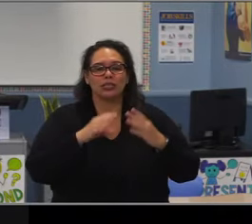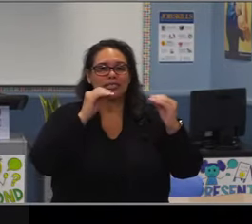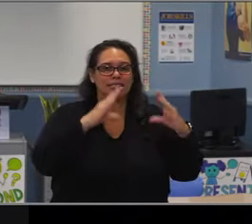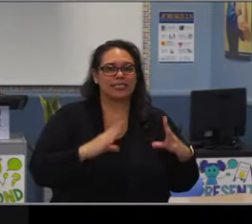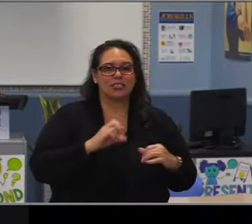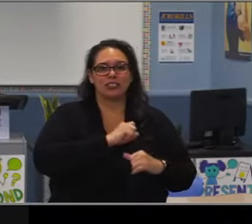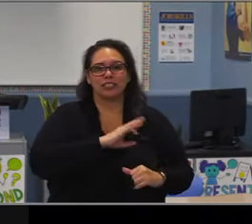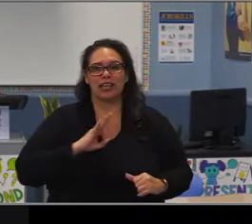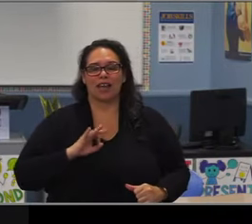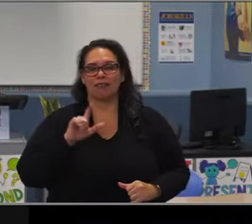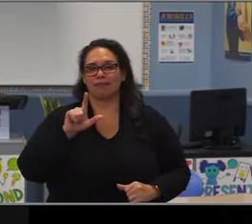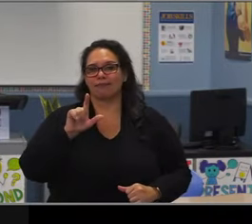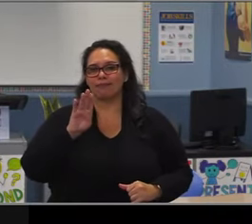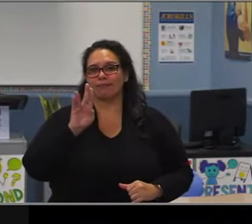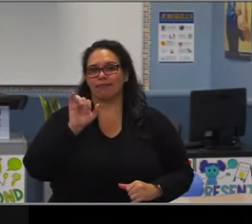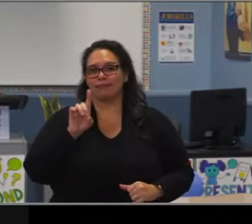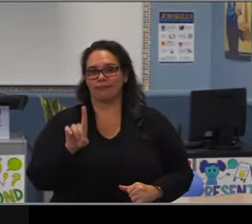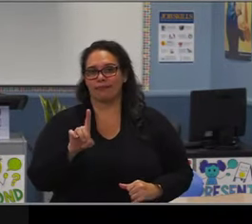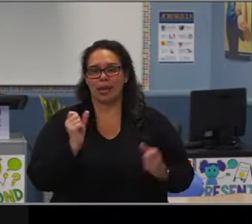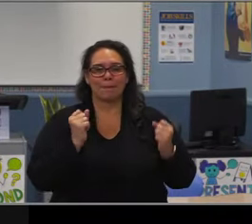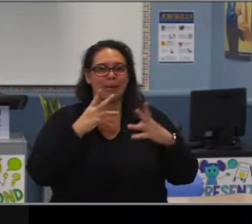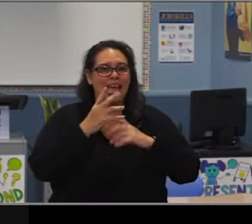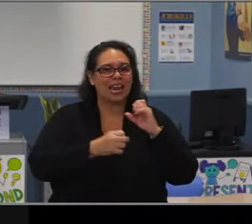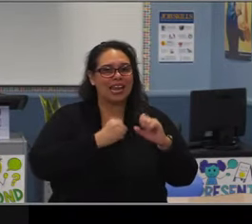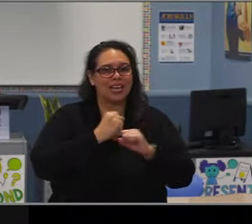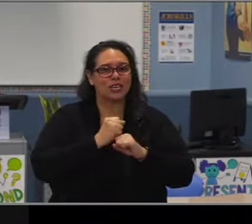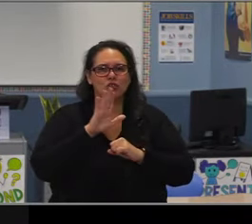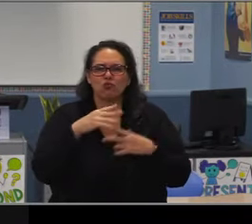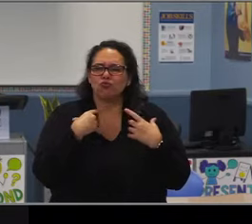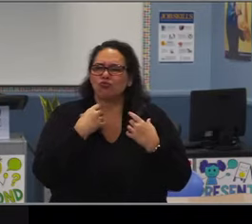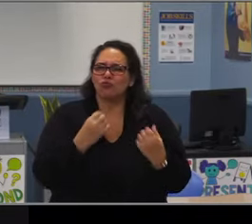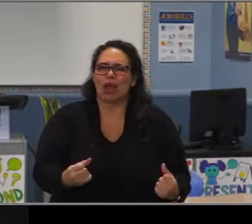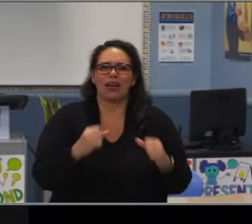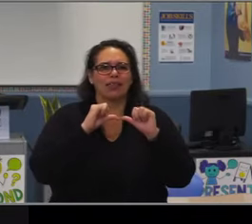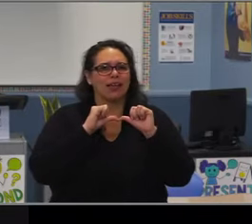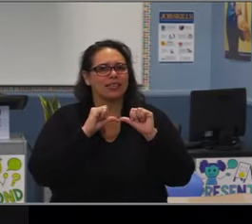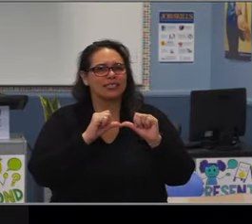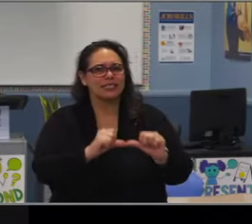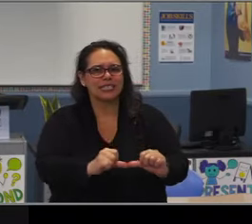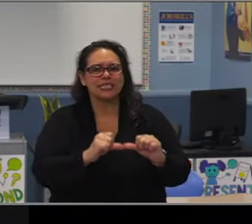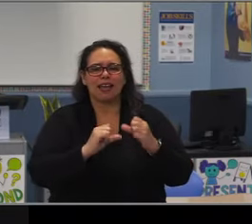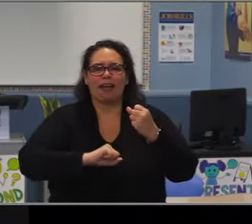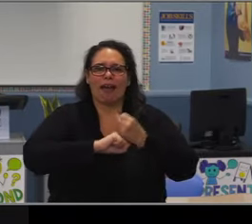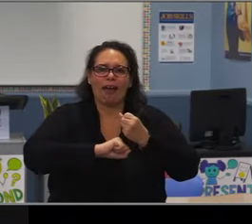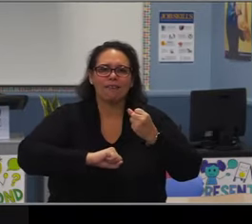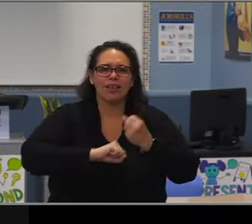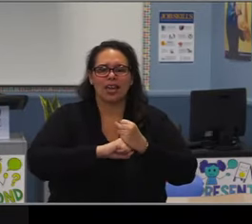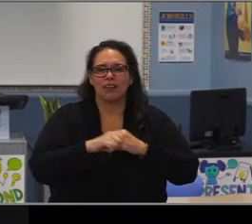for the legacy that you have left from a teacher to coach, administrator and board member.